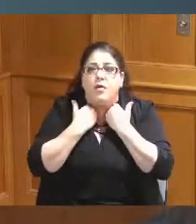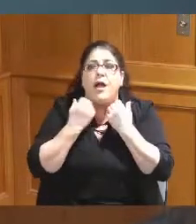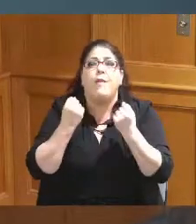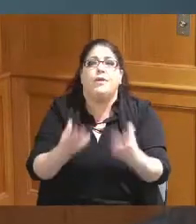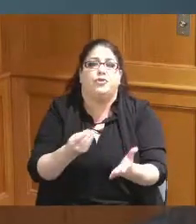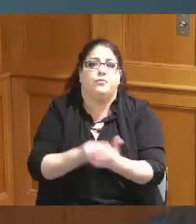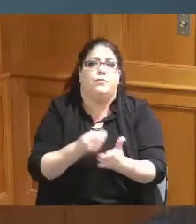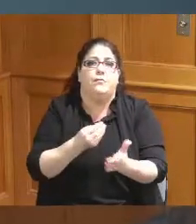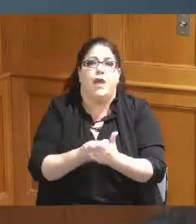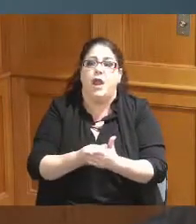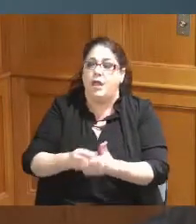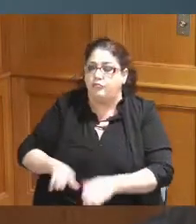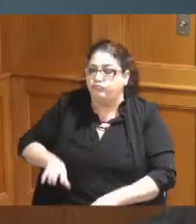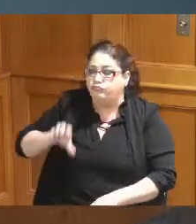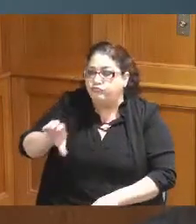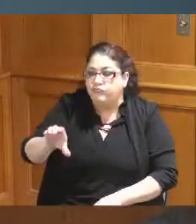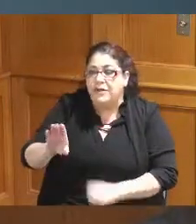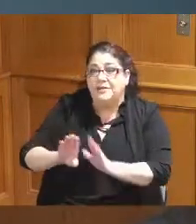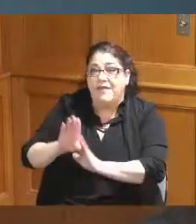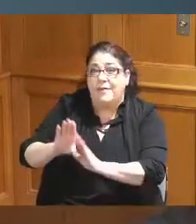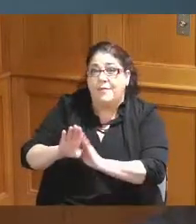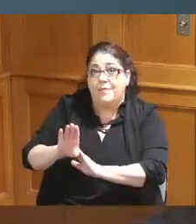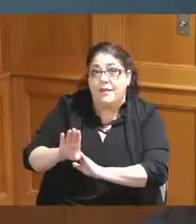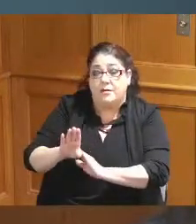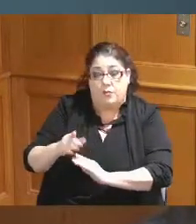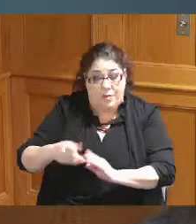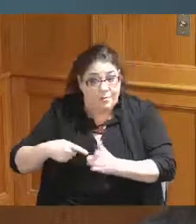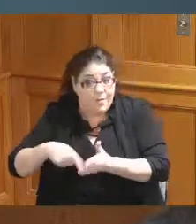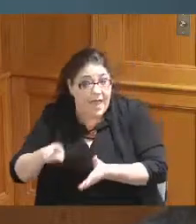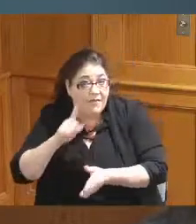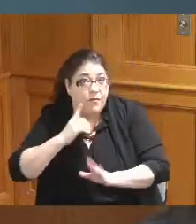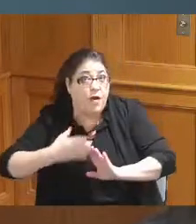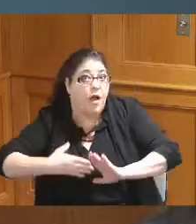going to development are we paying for the operations and then you freeze up your money